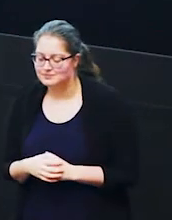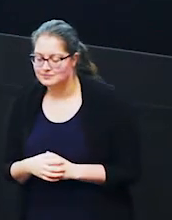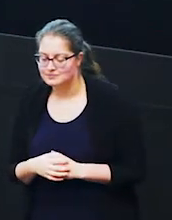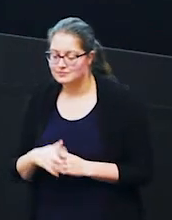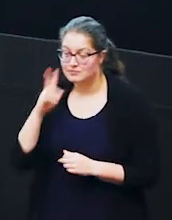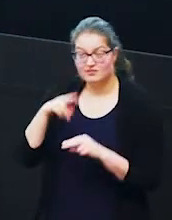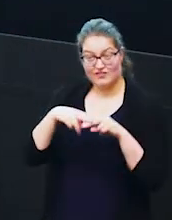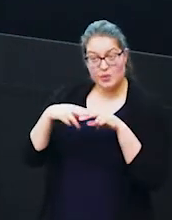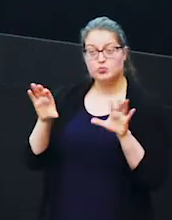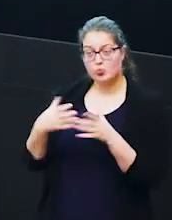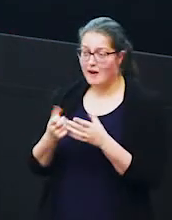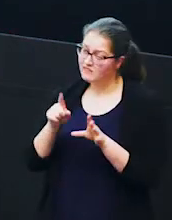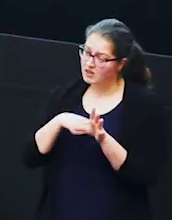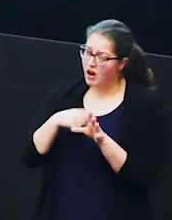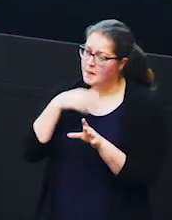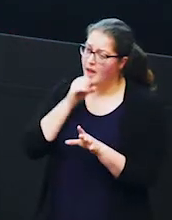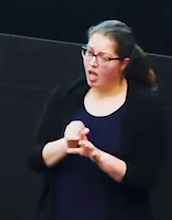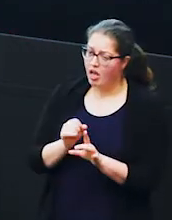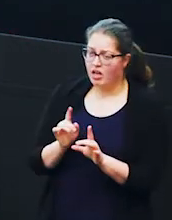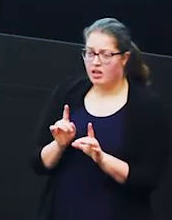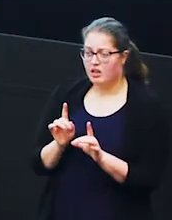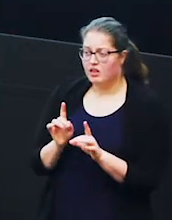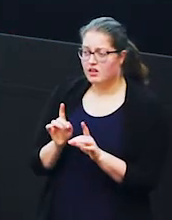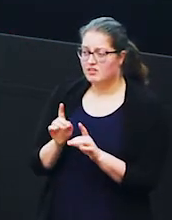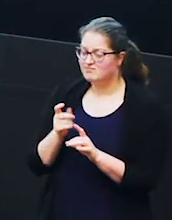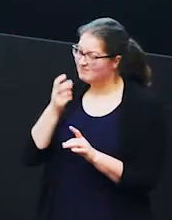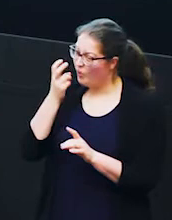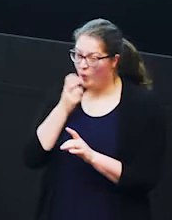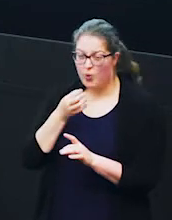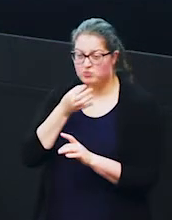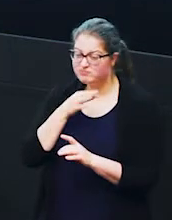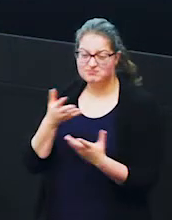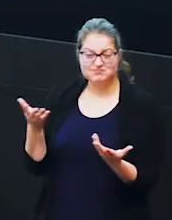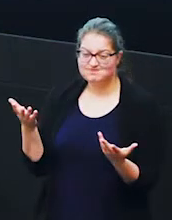although there are some young males we don't see any old males because by that point they've moved